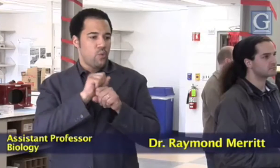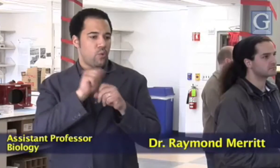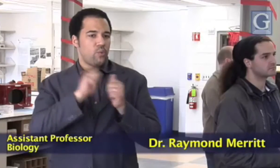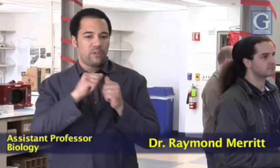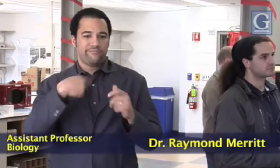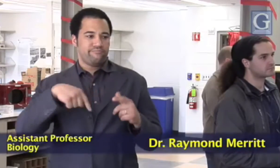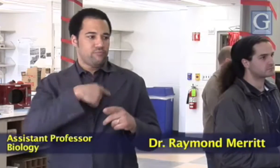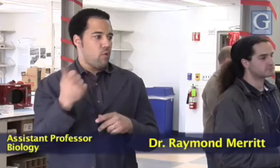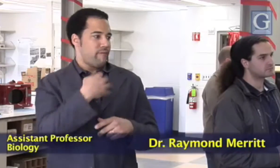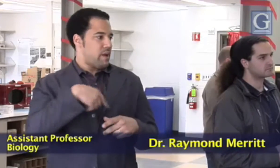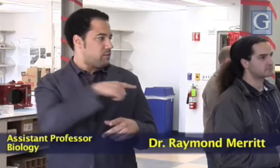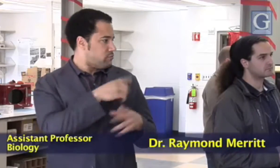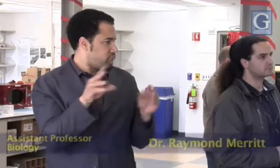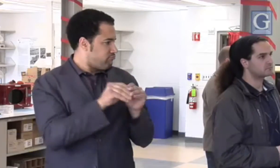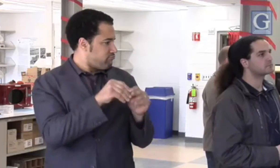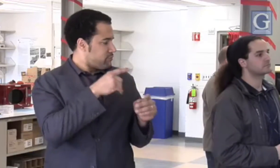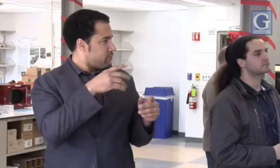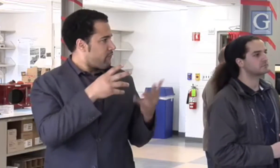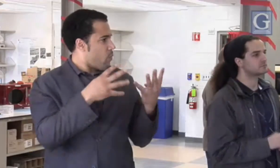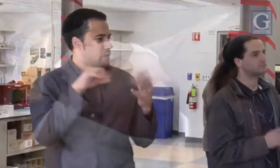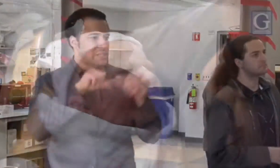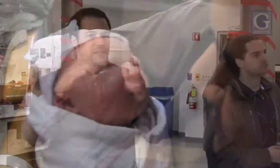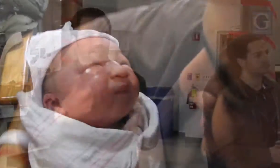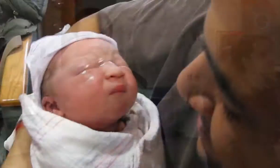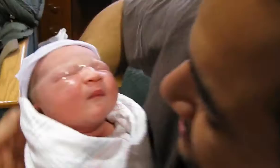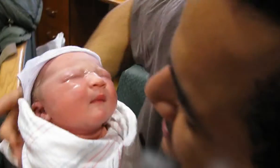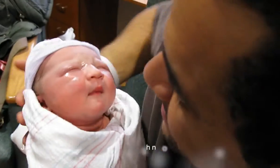....students working with all of us a total of four scientists....